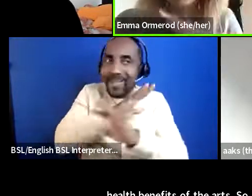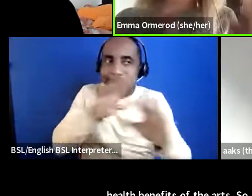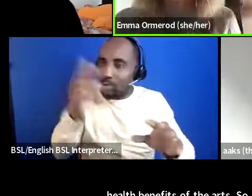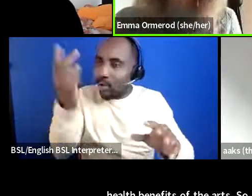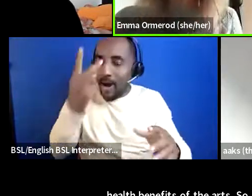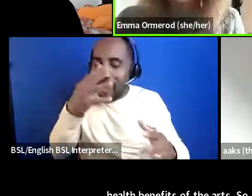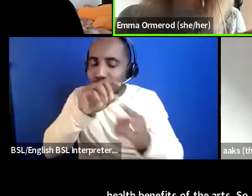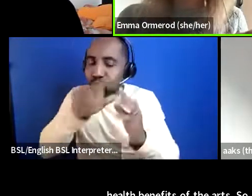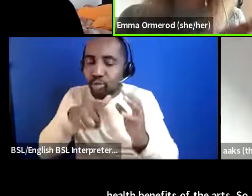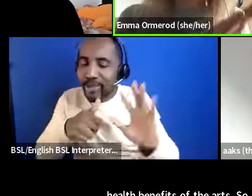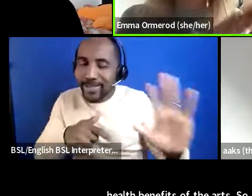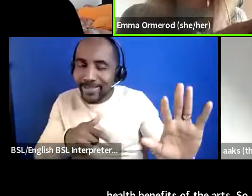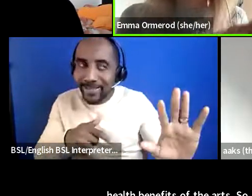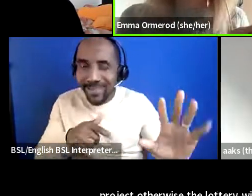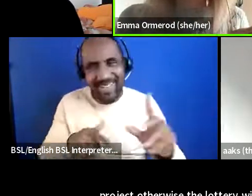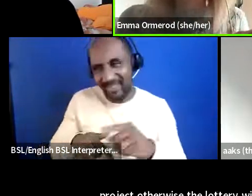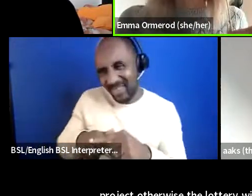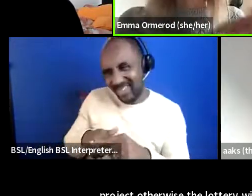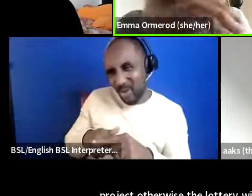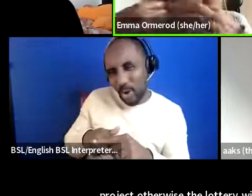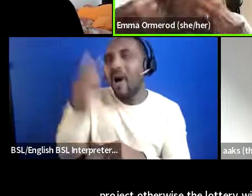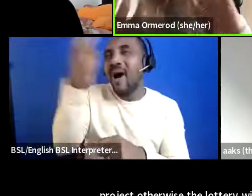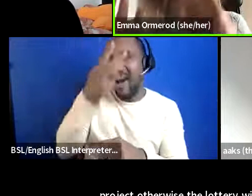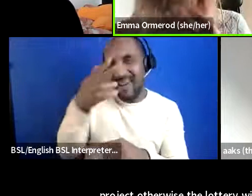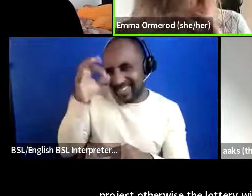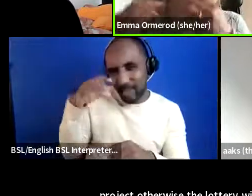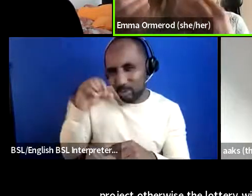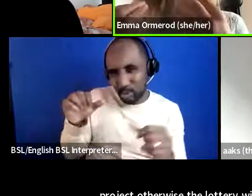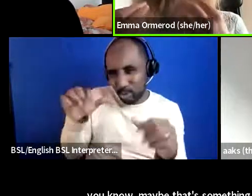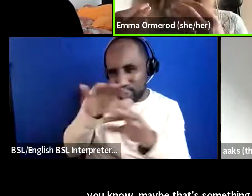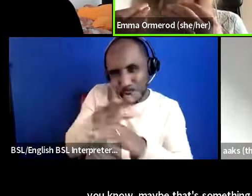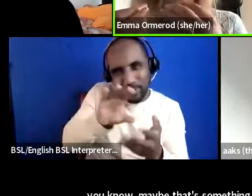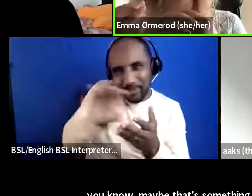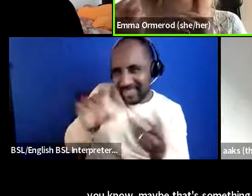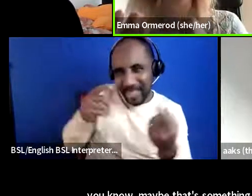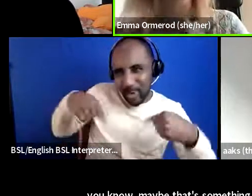that's something that the arts council should be should be funding so really really thinking about